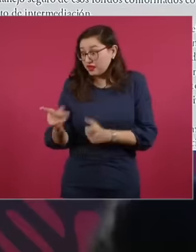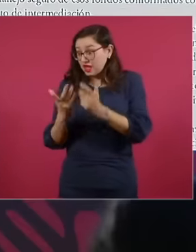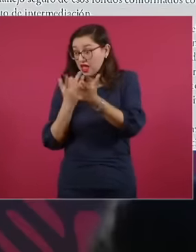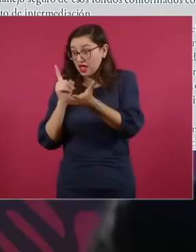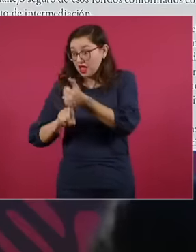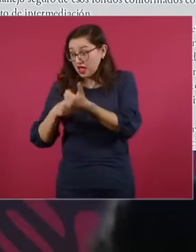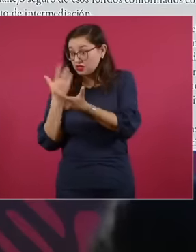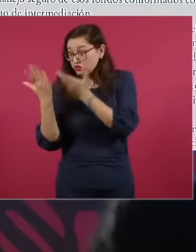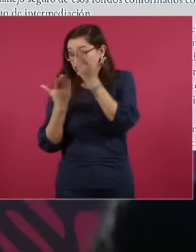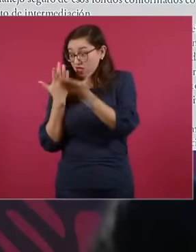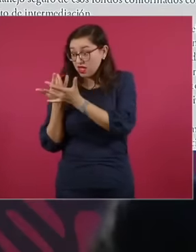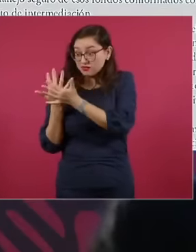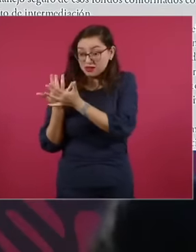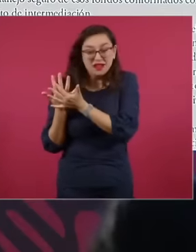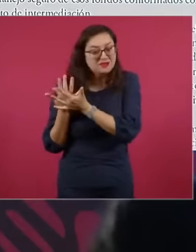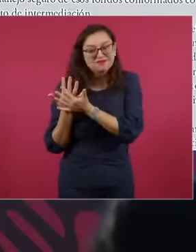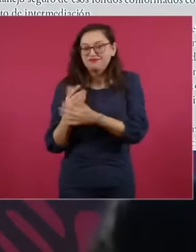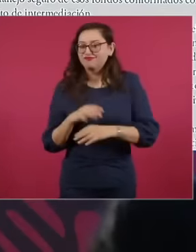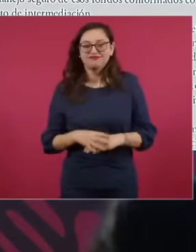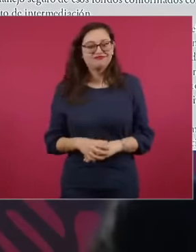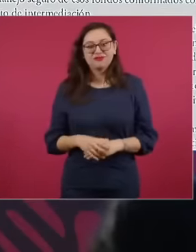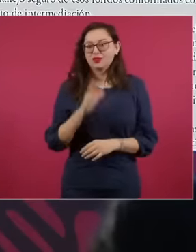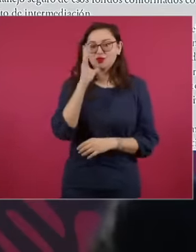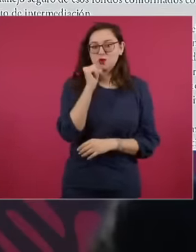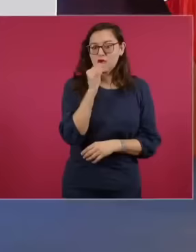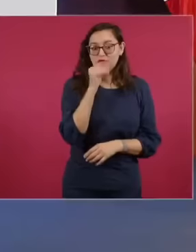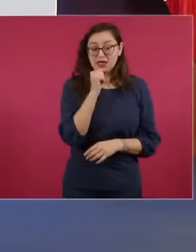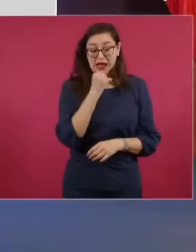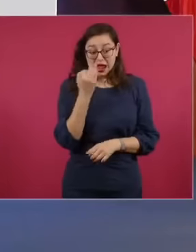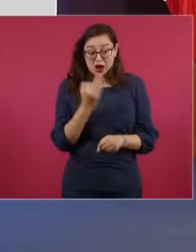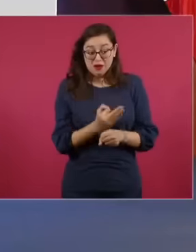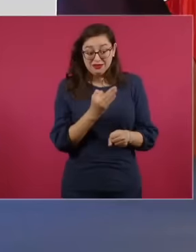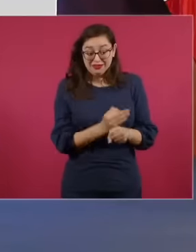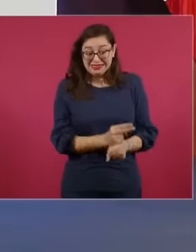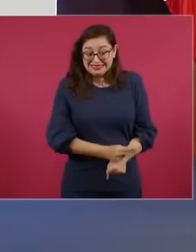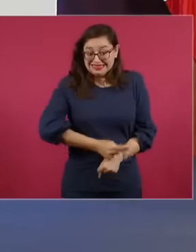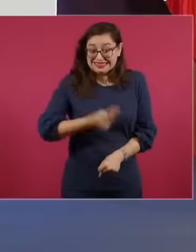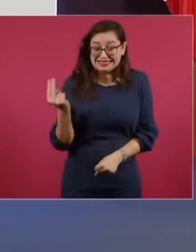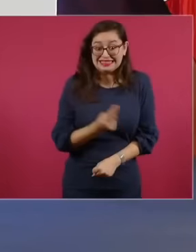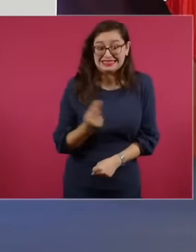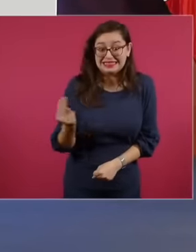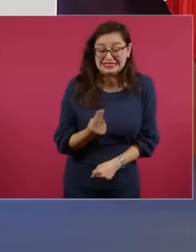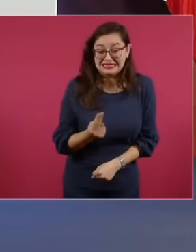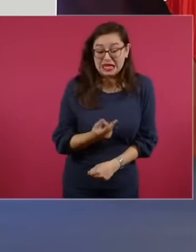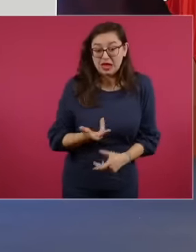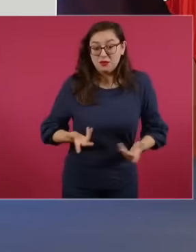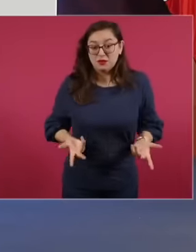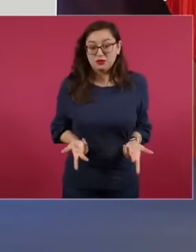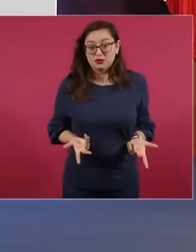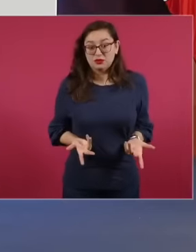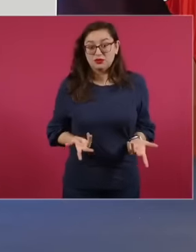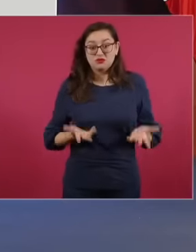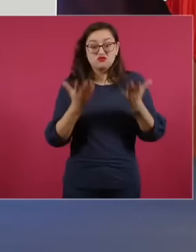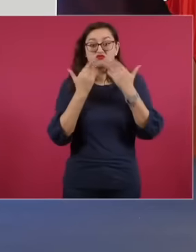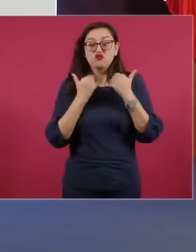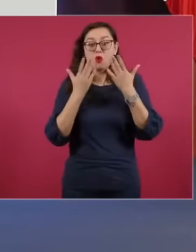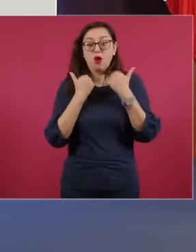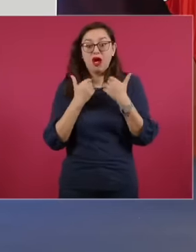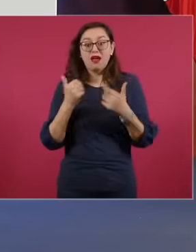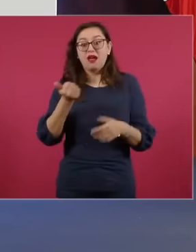in the country, especially to guarantee that there are specialists in the most remote hospitals in